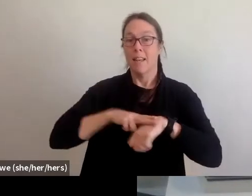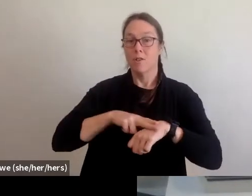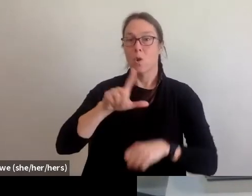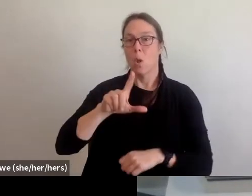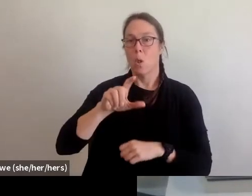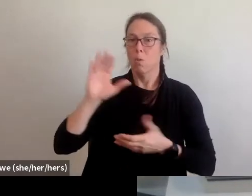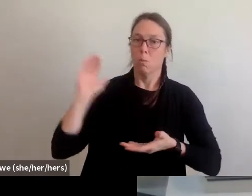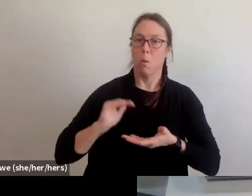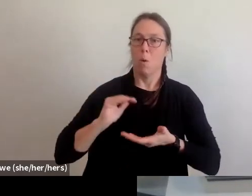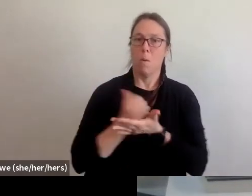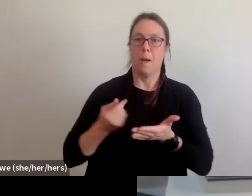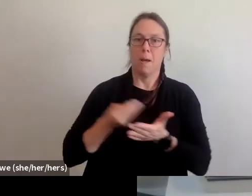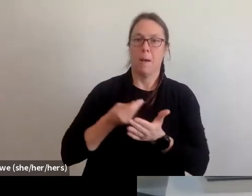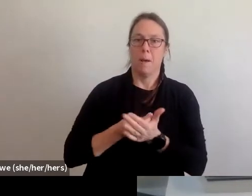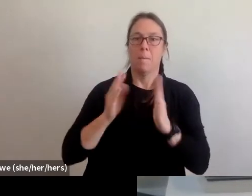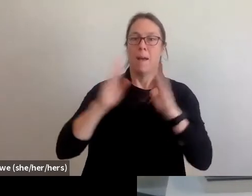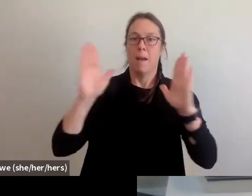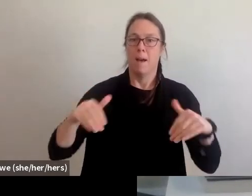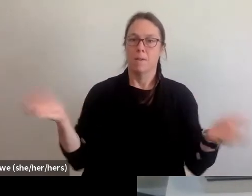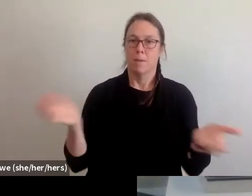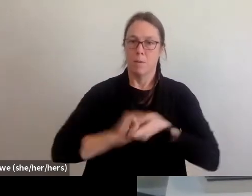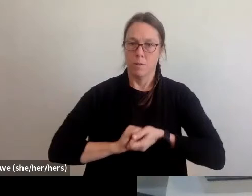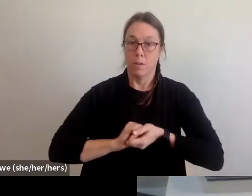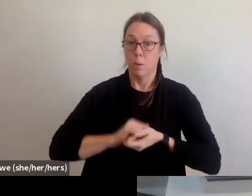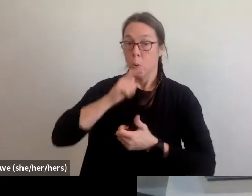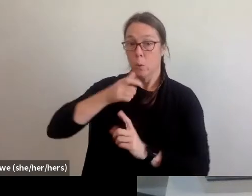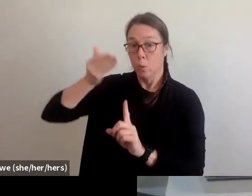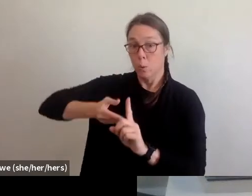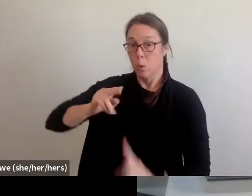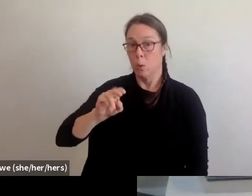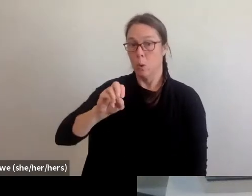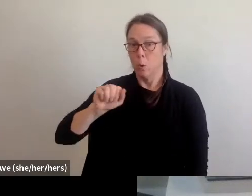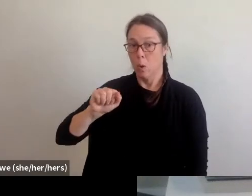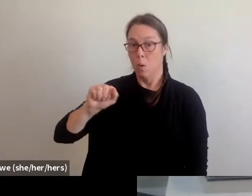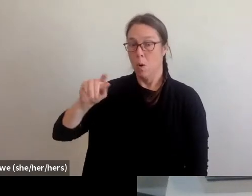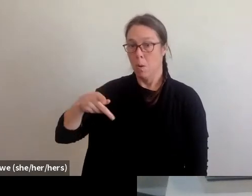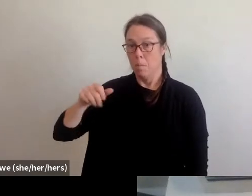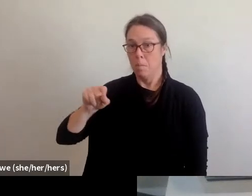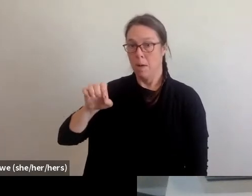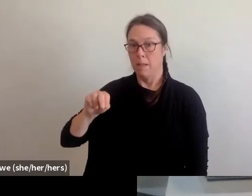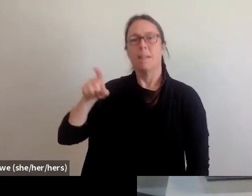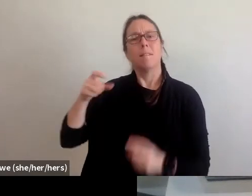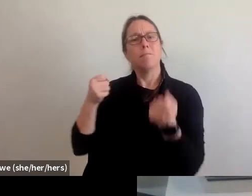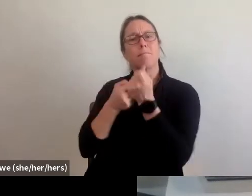specifically, Noah Patton. Noah first and foremost, is an advocate for safe housing and disasters.